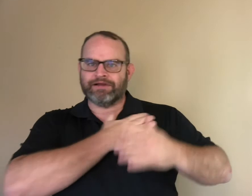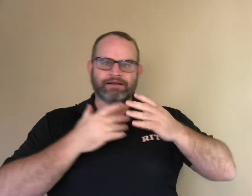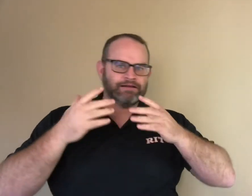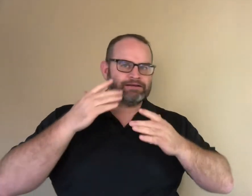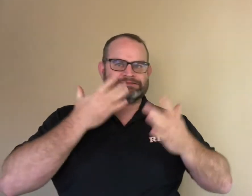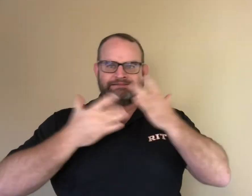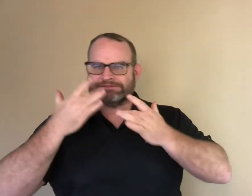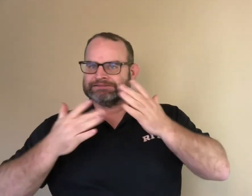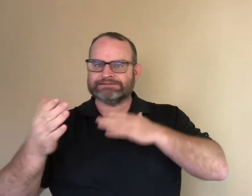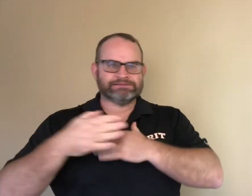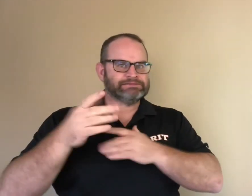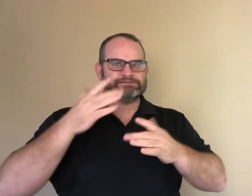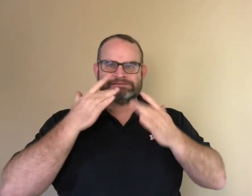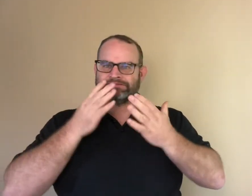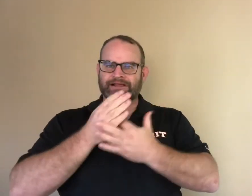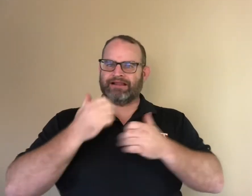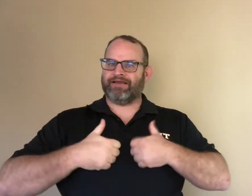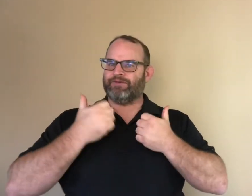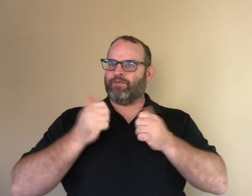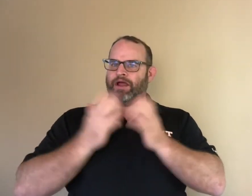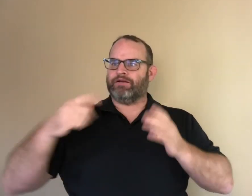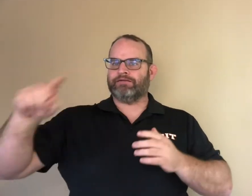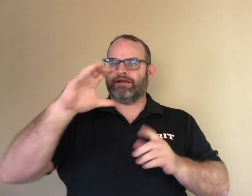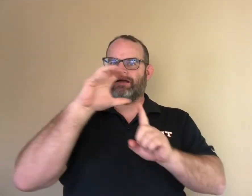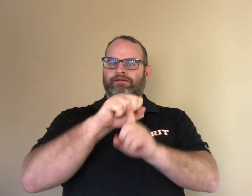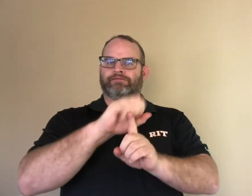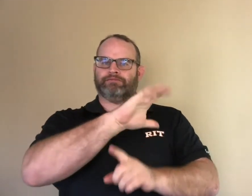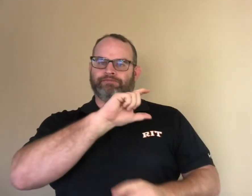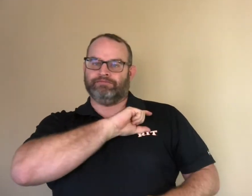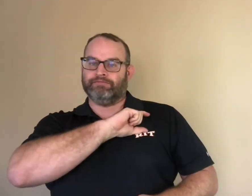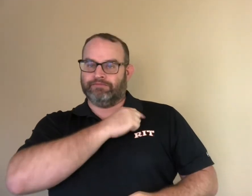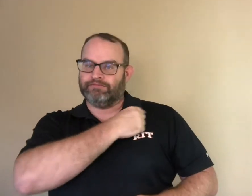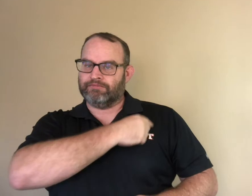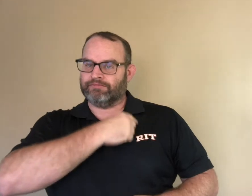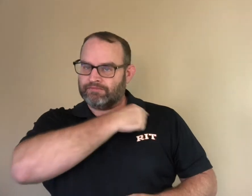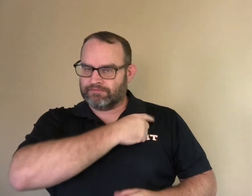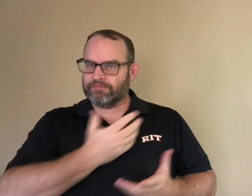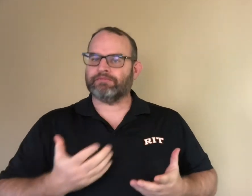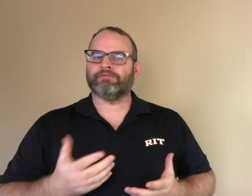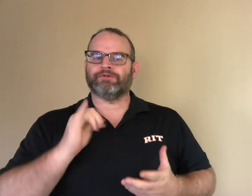The deaf elephant covers the red mark with clothing as much as possible as she goes about her daily life activities.